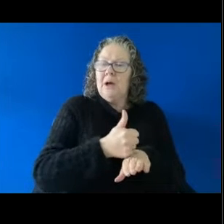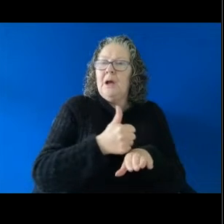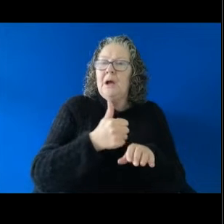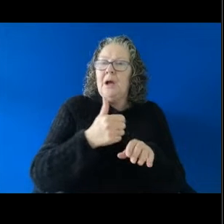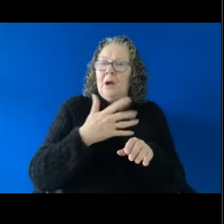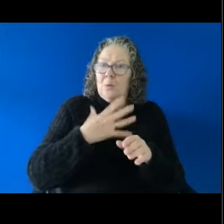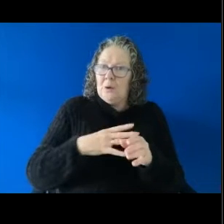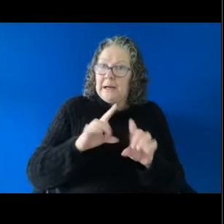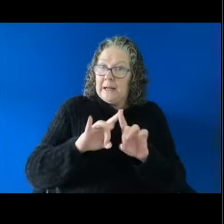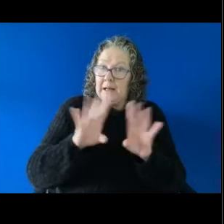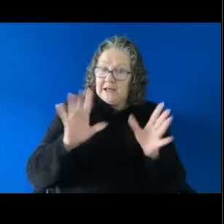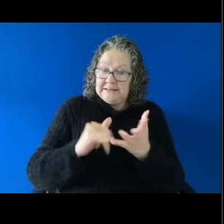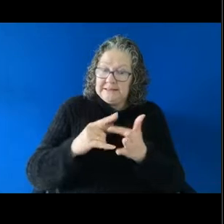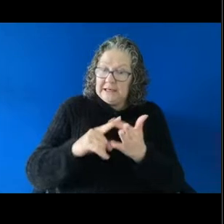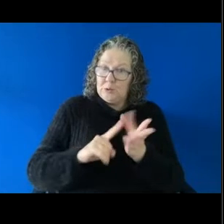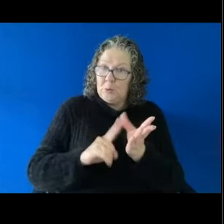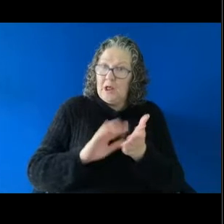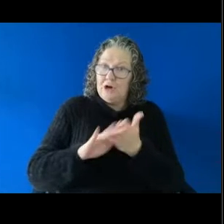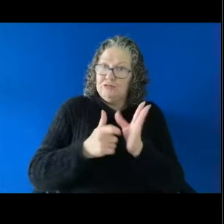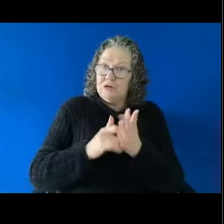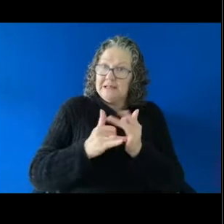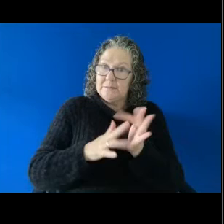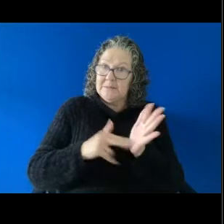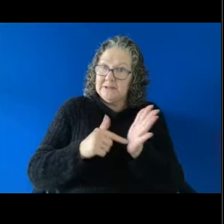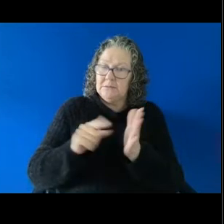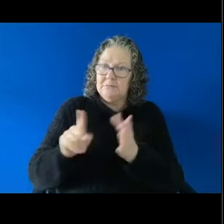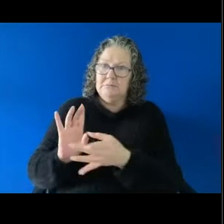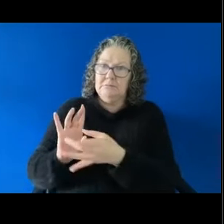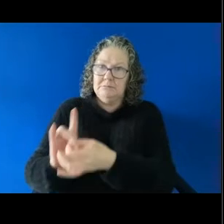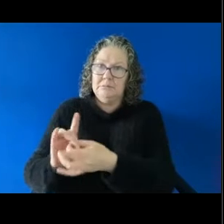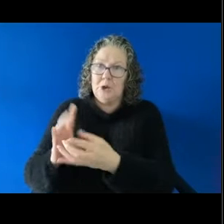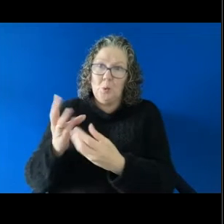in connection with a person's work is a valid reason for their dismissal.